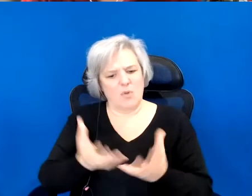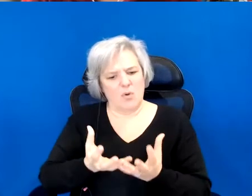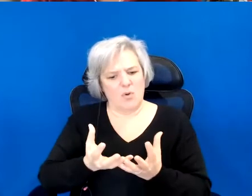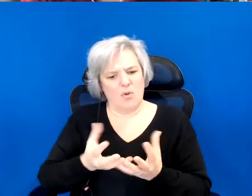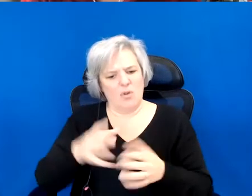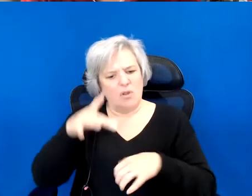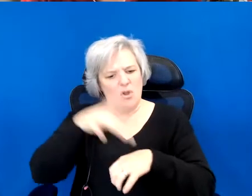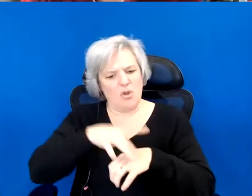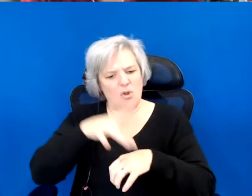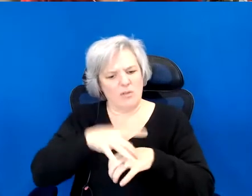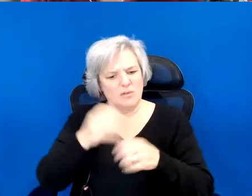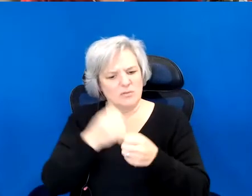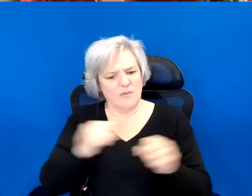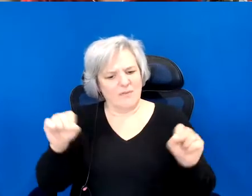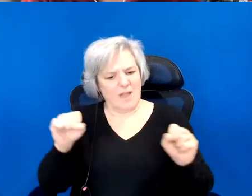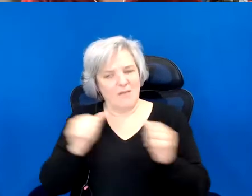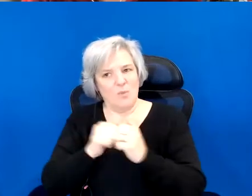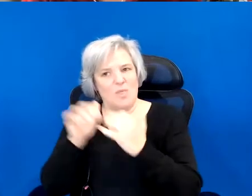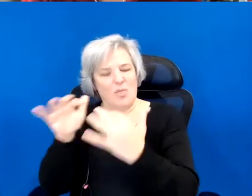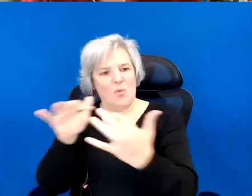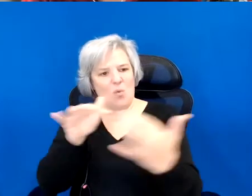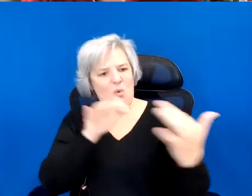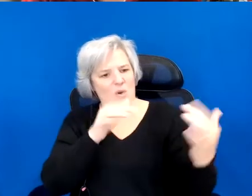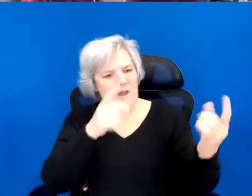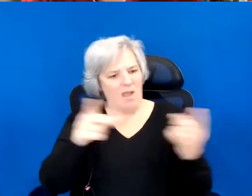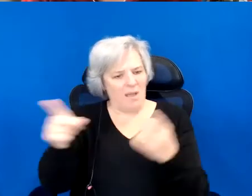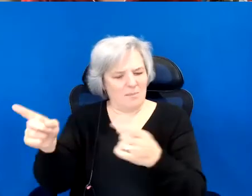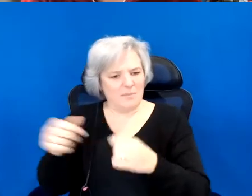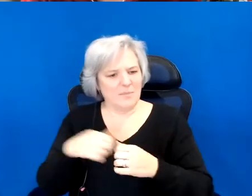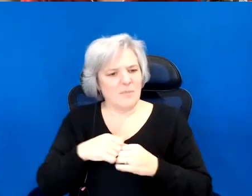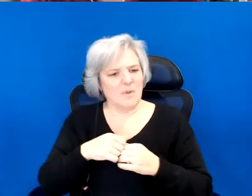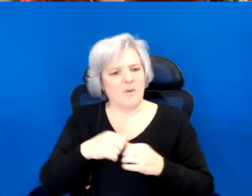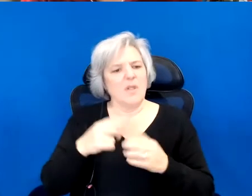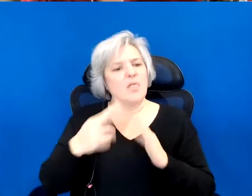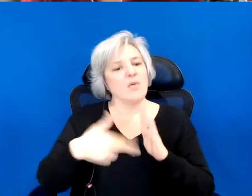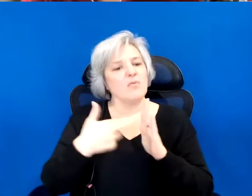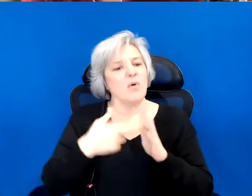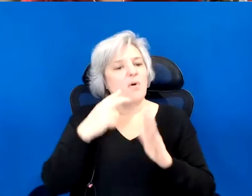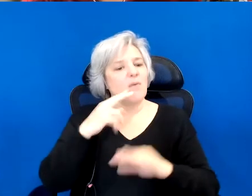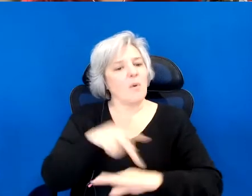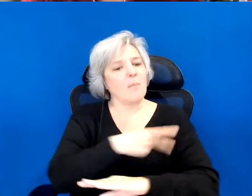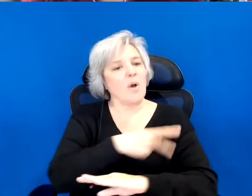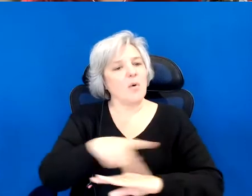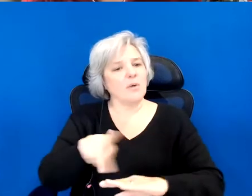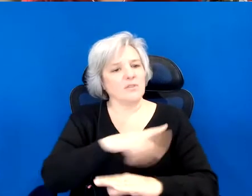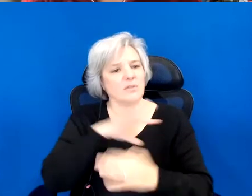Or maybe another way of asking this is saying, what is the role of poetry in a time of war?